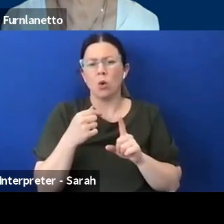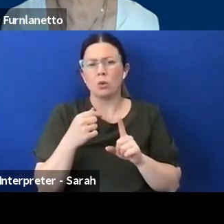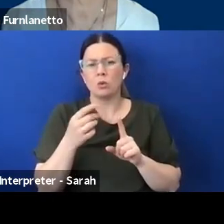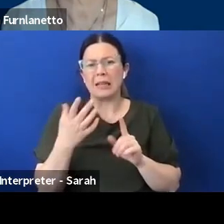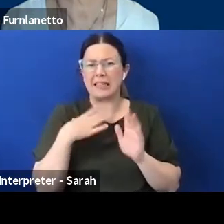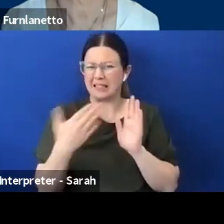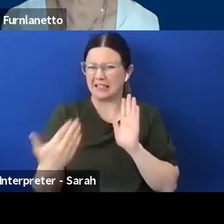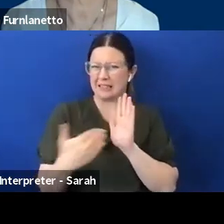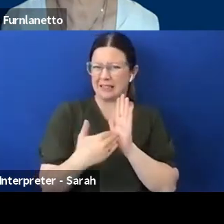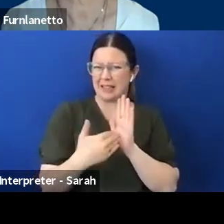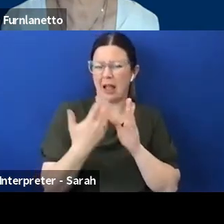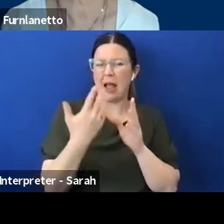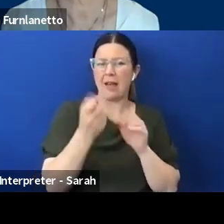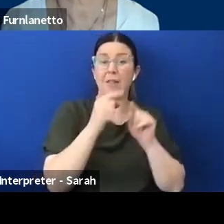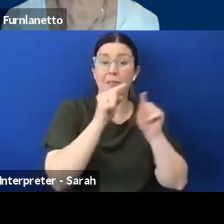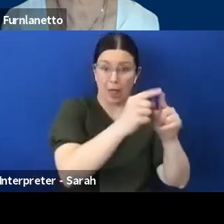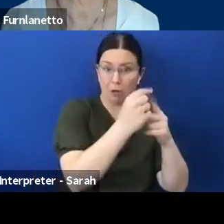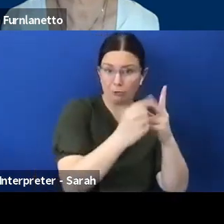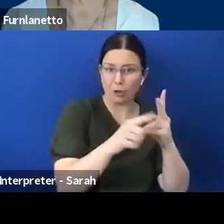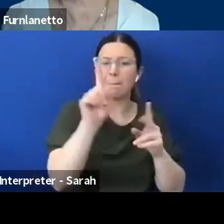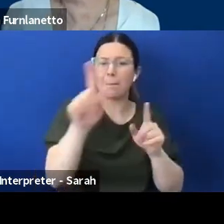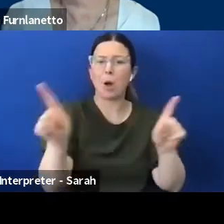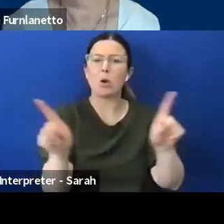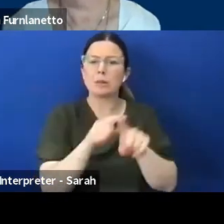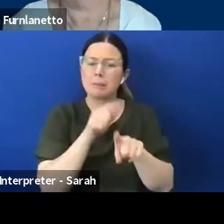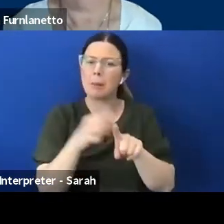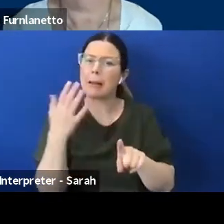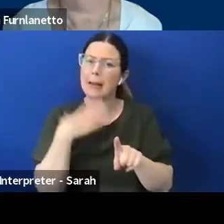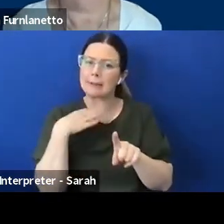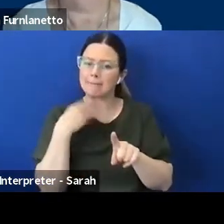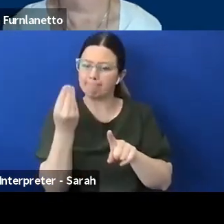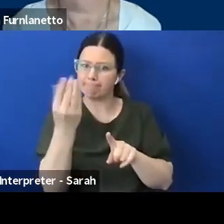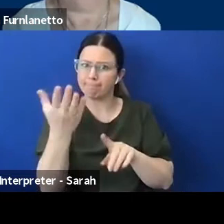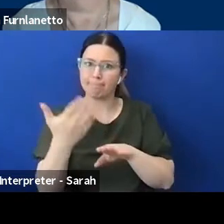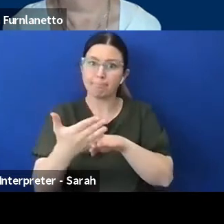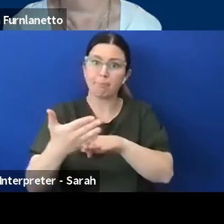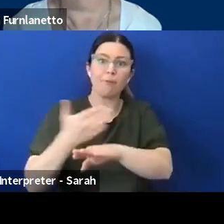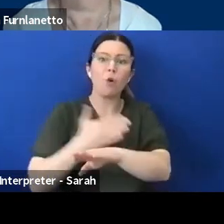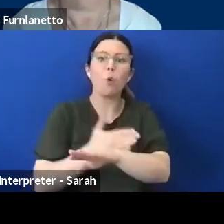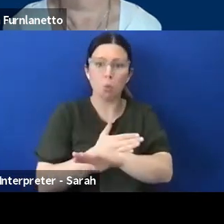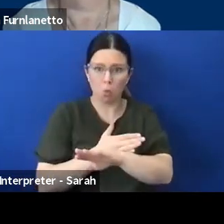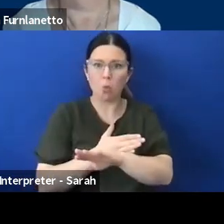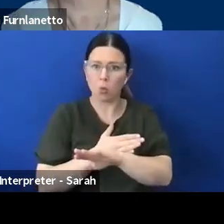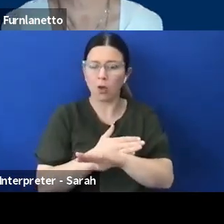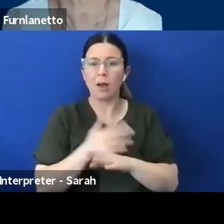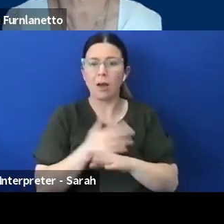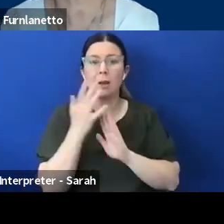but we need prior knowledge I think, in a case where you're not able to communicate if something